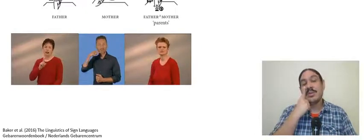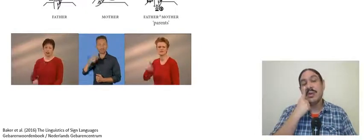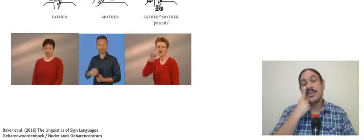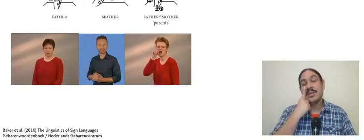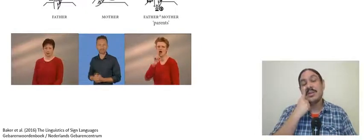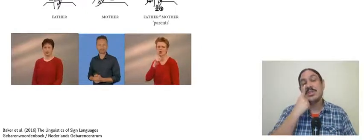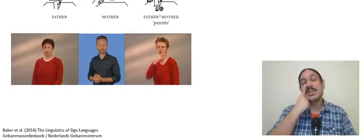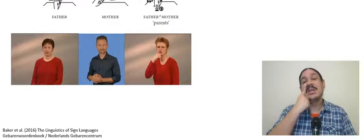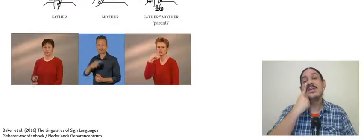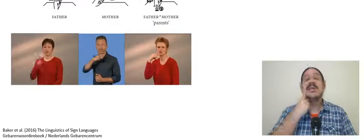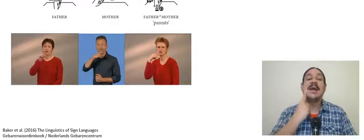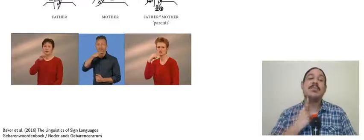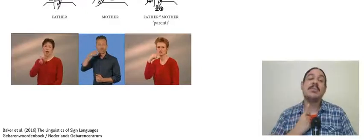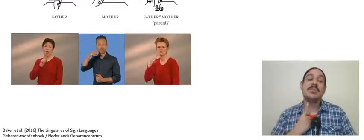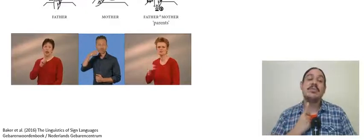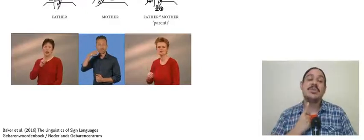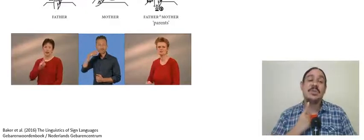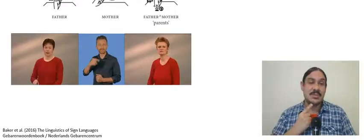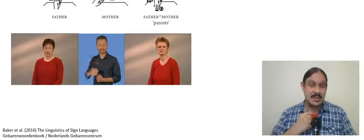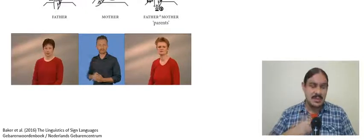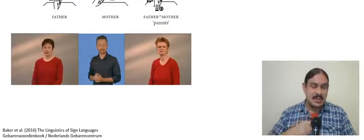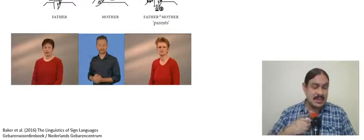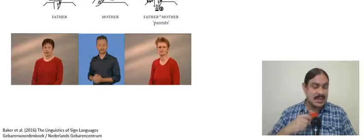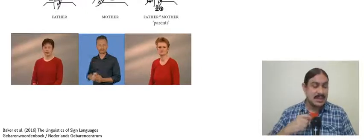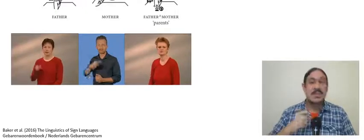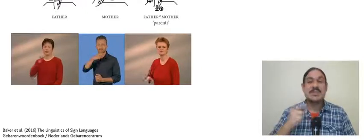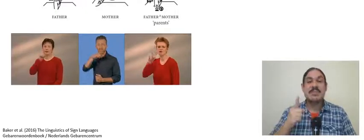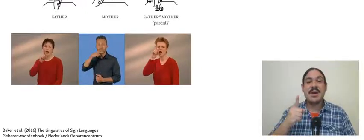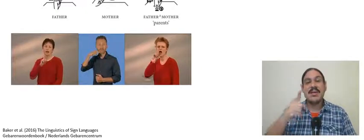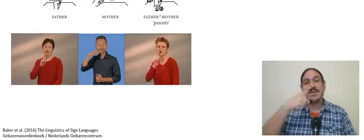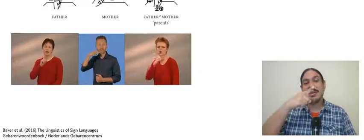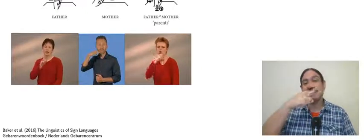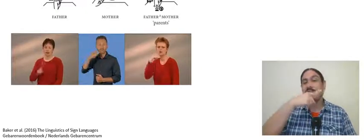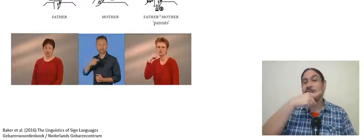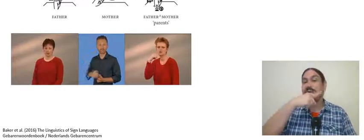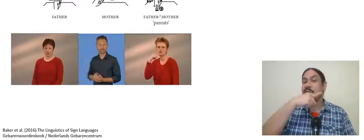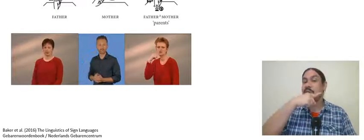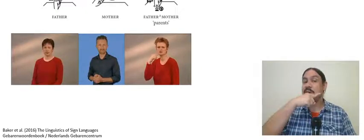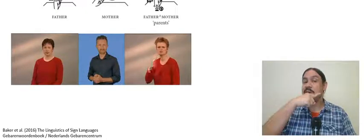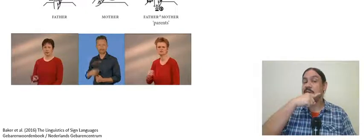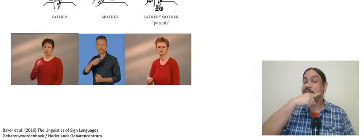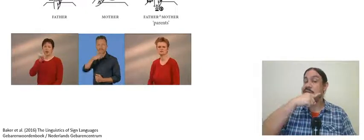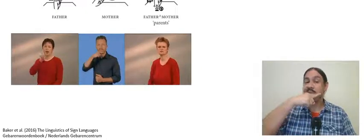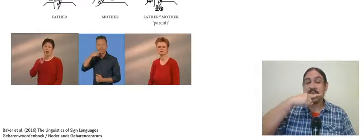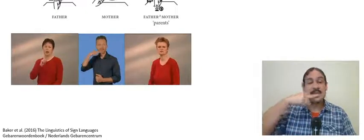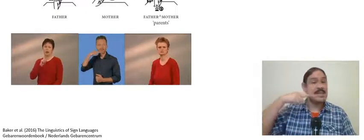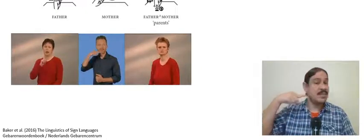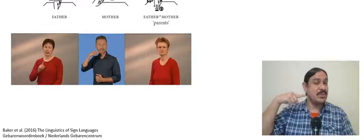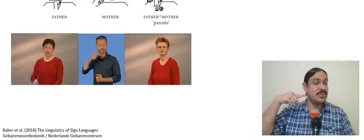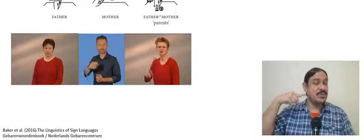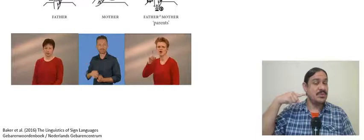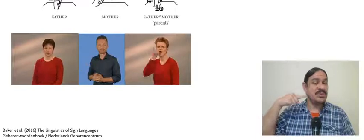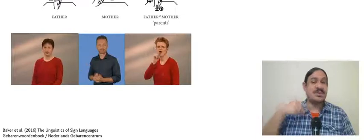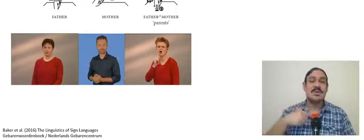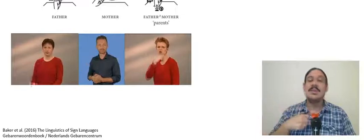first one and then the other you might notice several things first of all the sign for 'parents' is